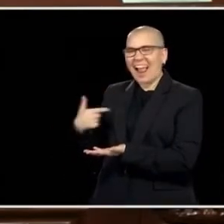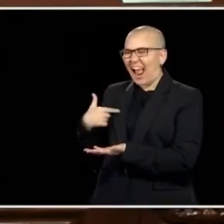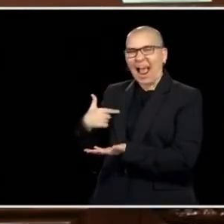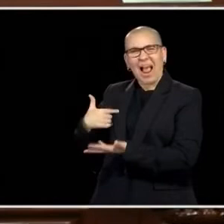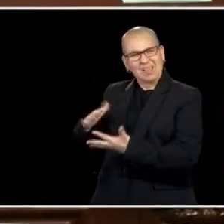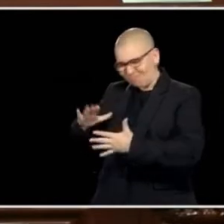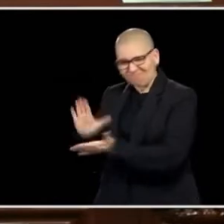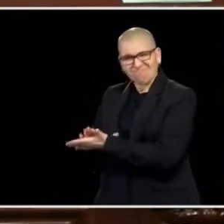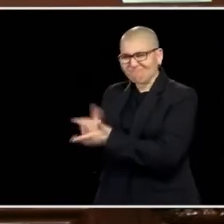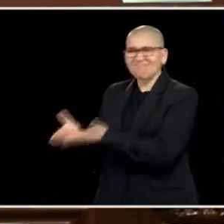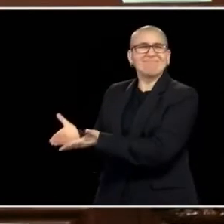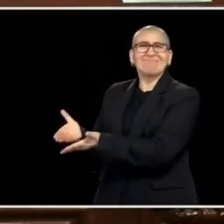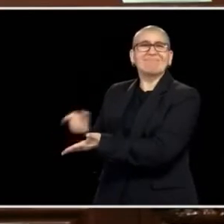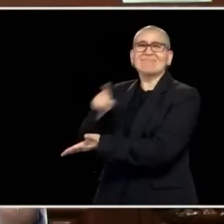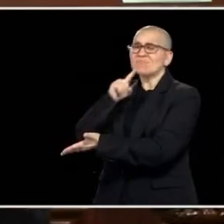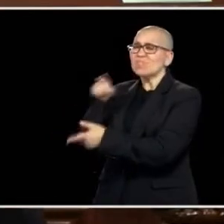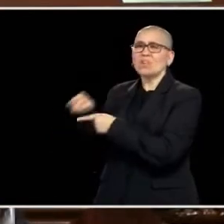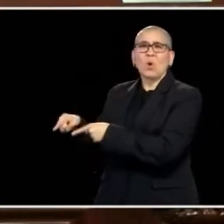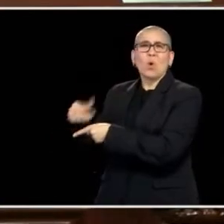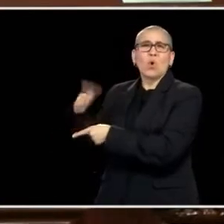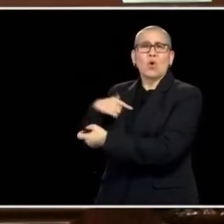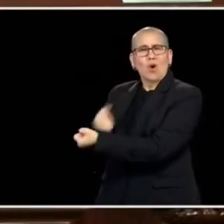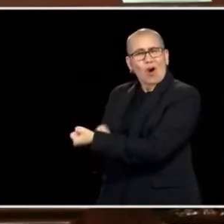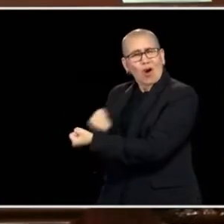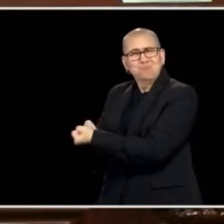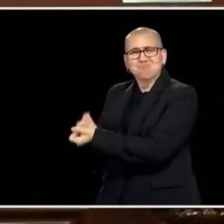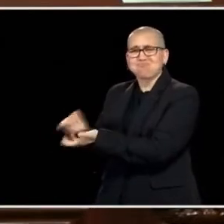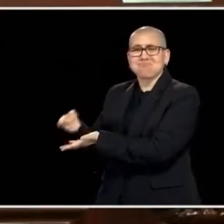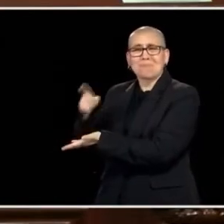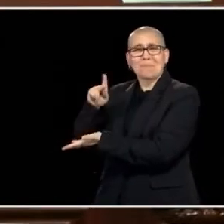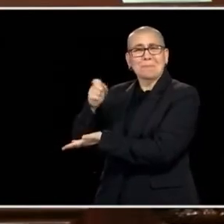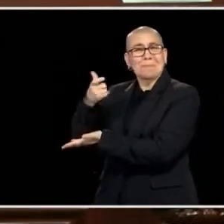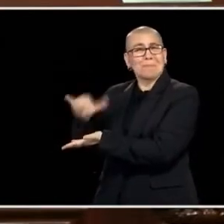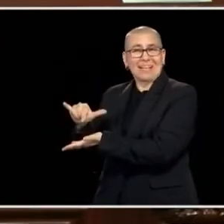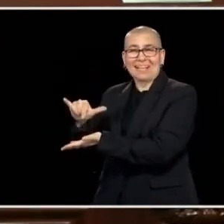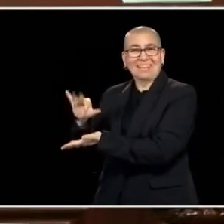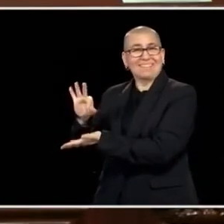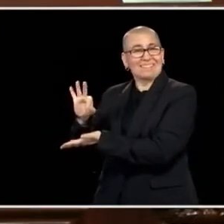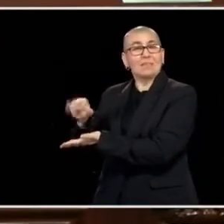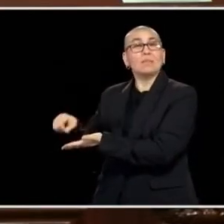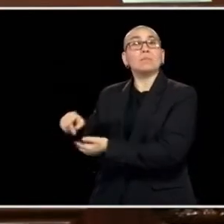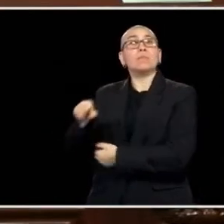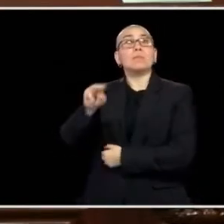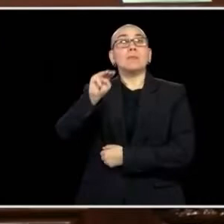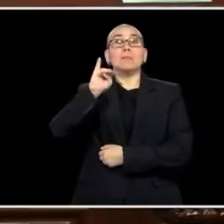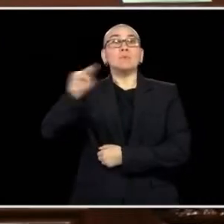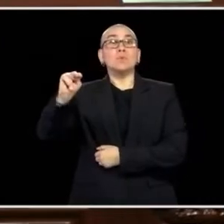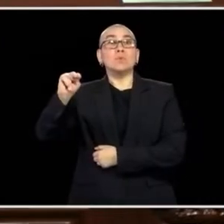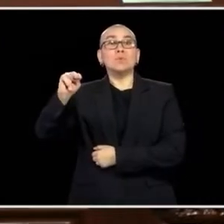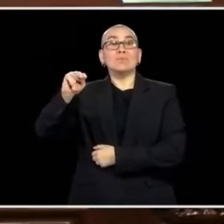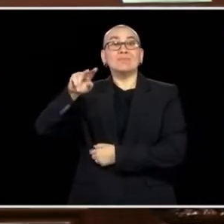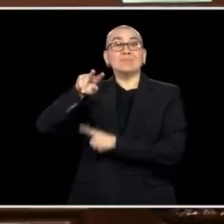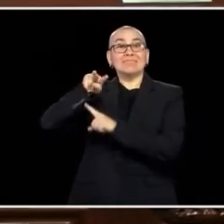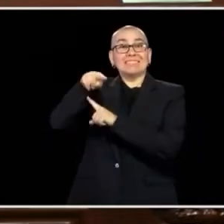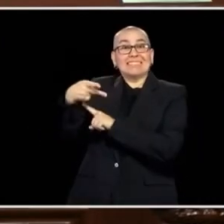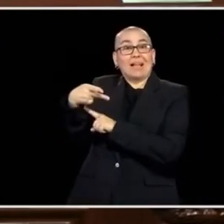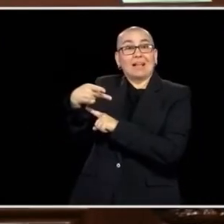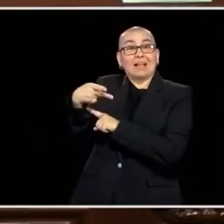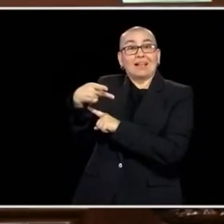I'M DOING IT, I GOTCHA. AND MINNESOTA'S SECOND GENTLEMAN, TOM WEBBER.